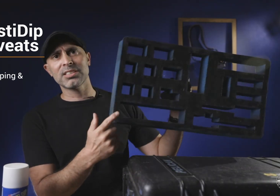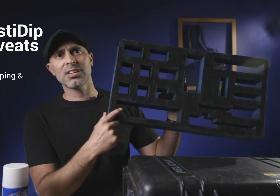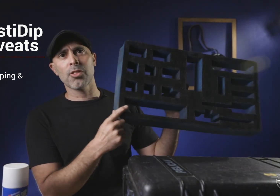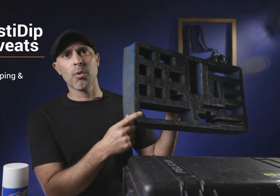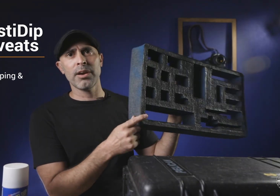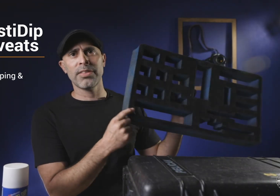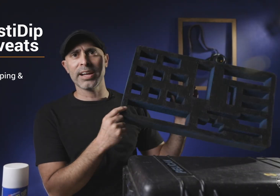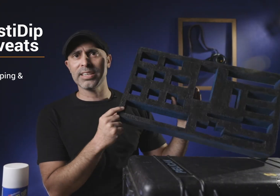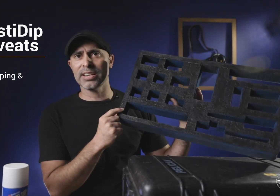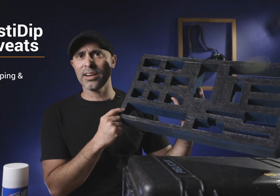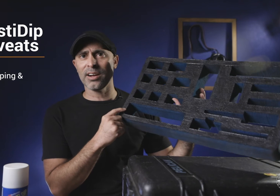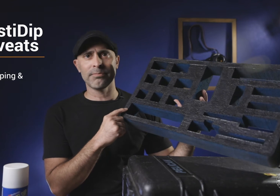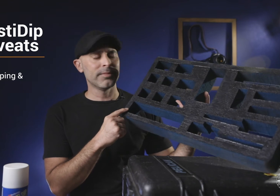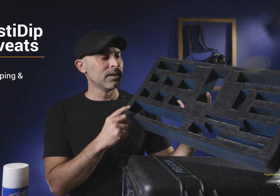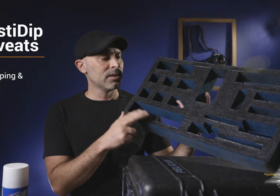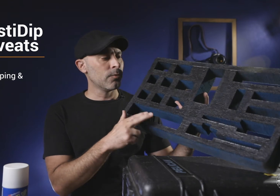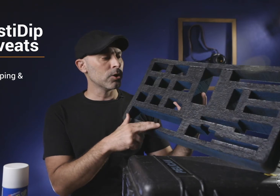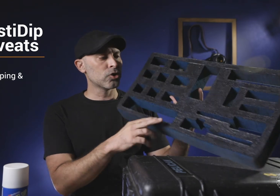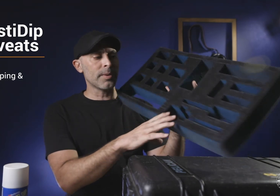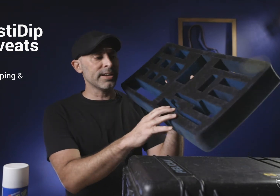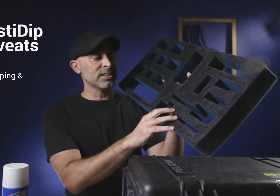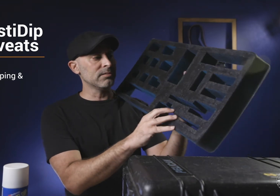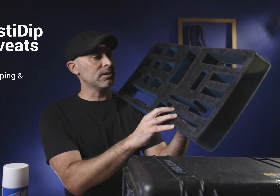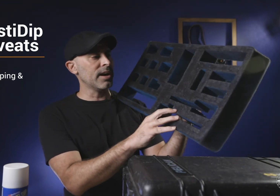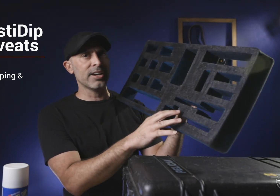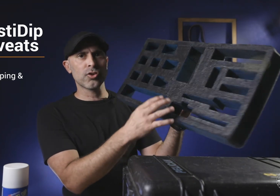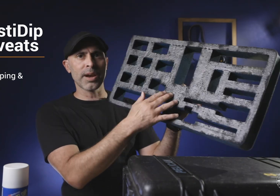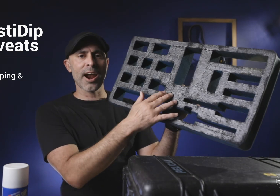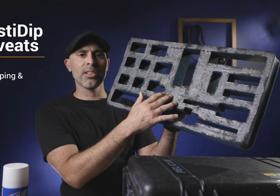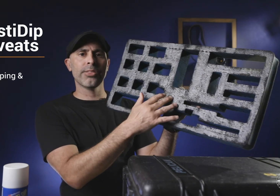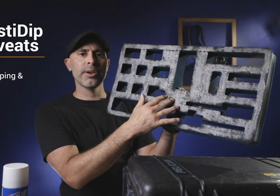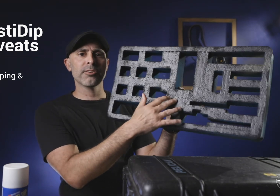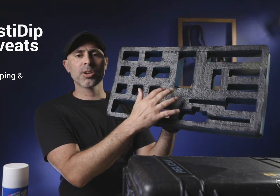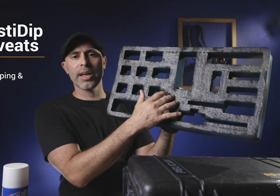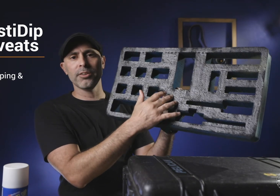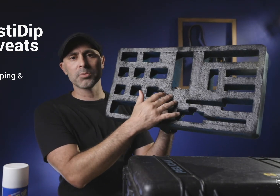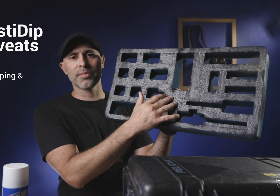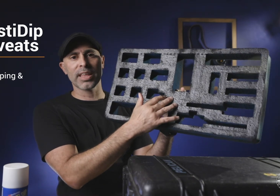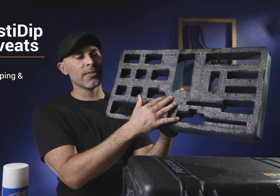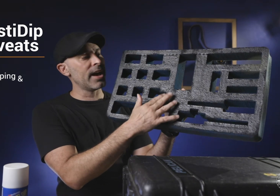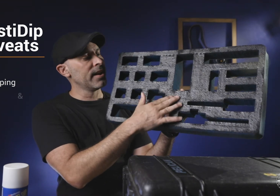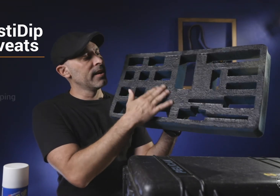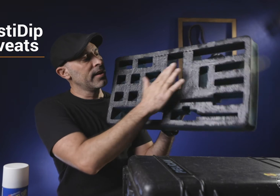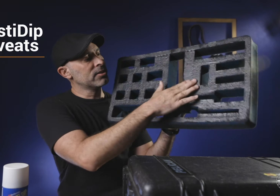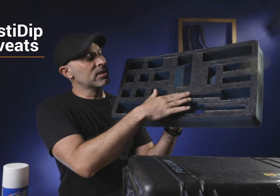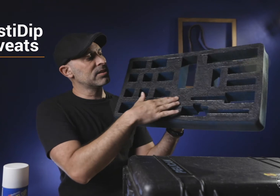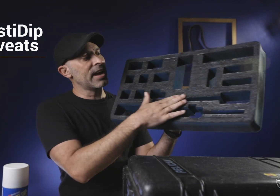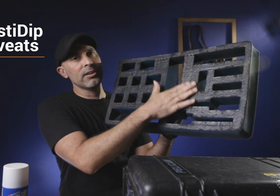this is another one that I did for a trip I actually had a trip in Ireland three years ago I had to do specific thing for that I took this that and